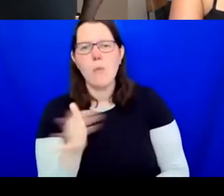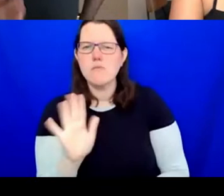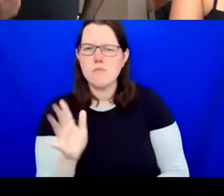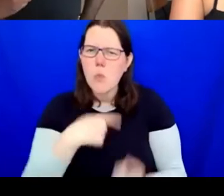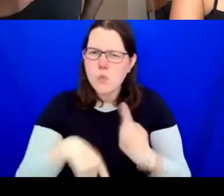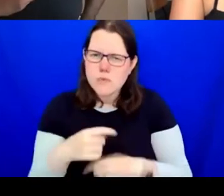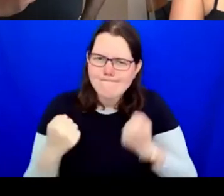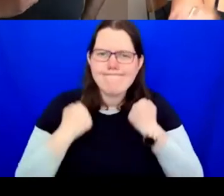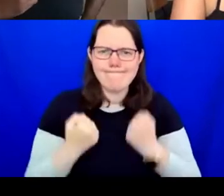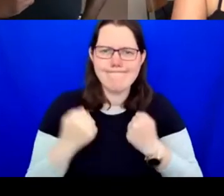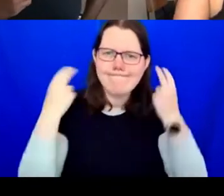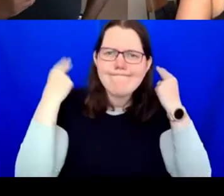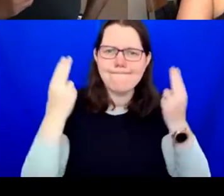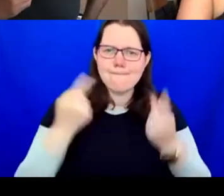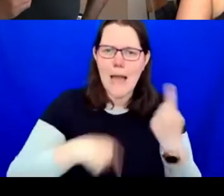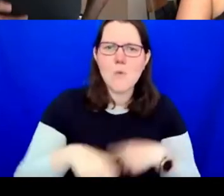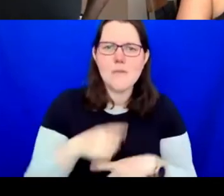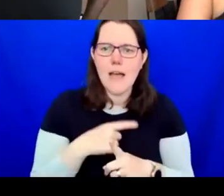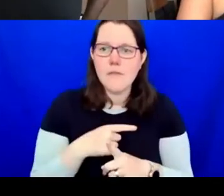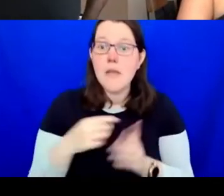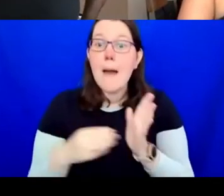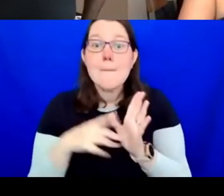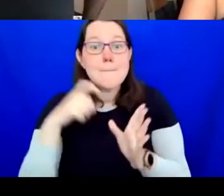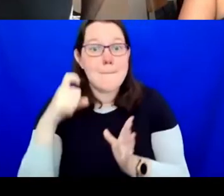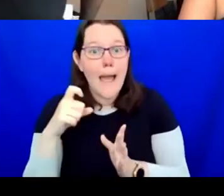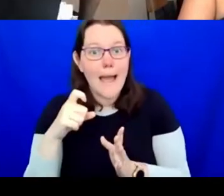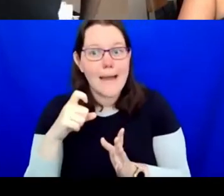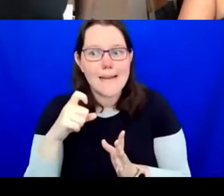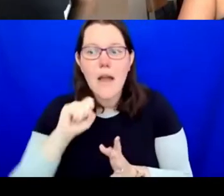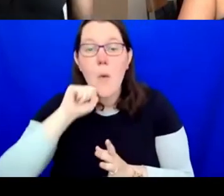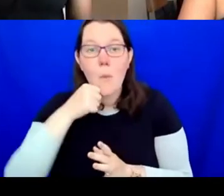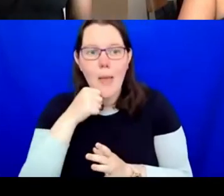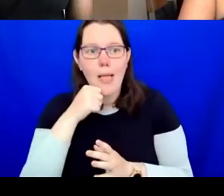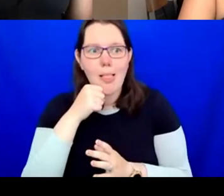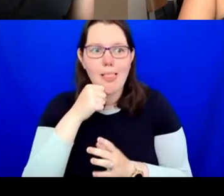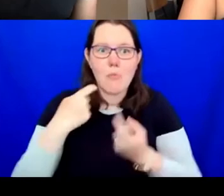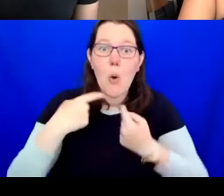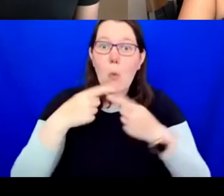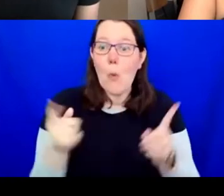MAC is about to issue an open call for a new paid two year associate programme that supports career